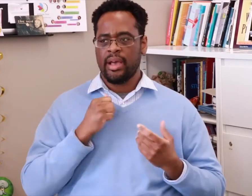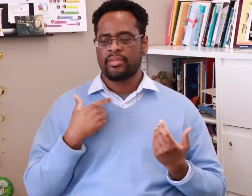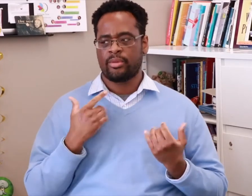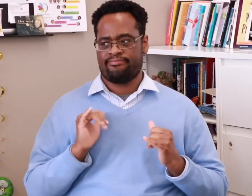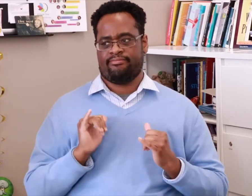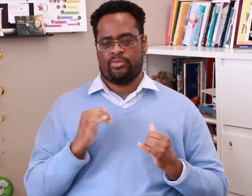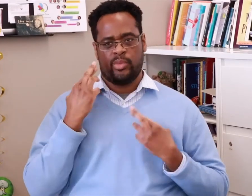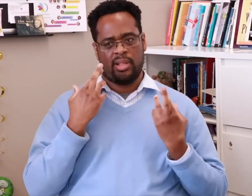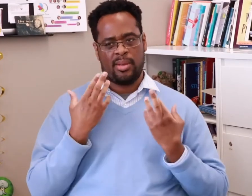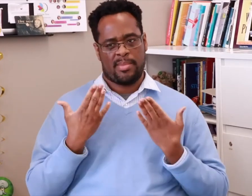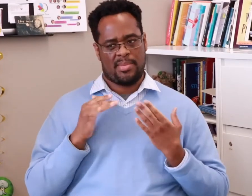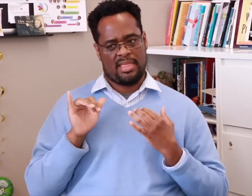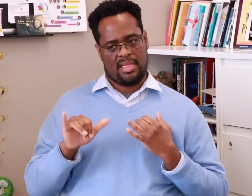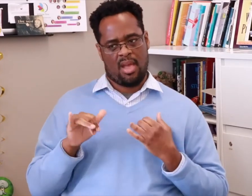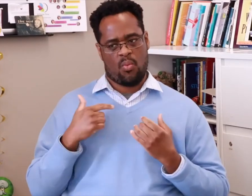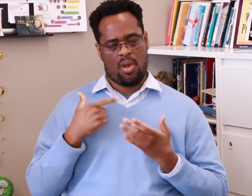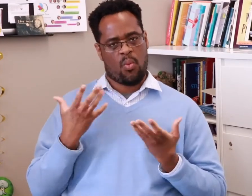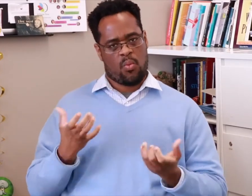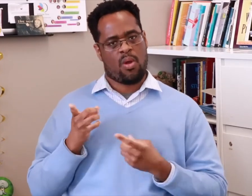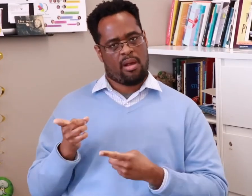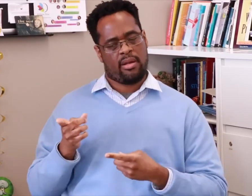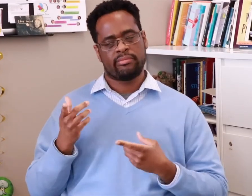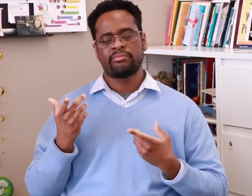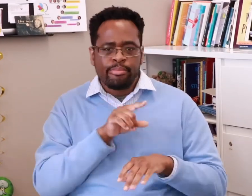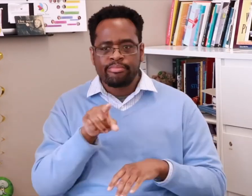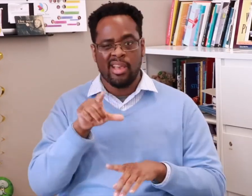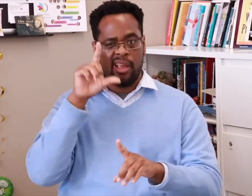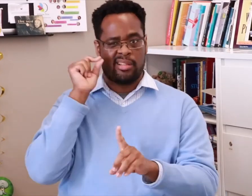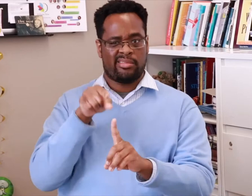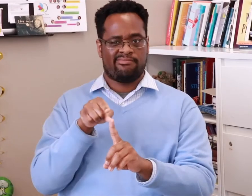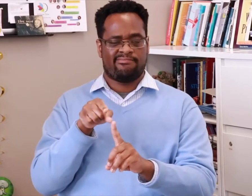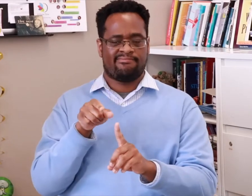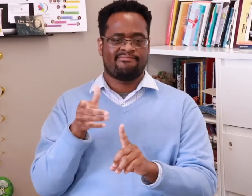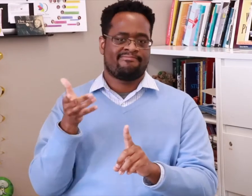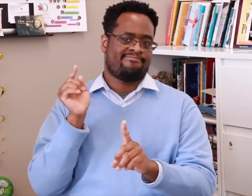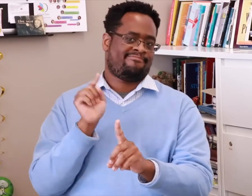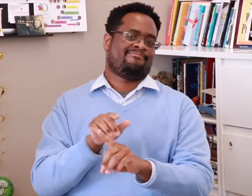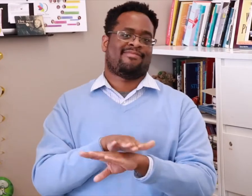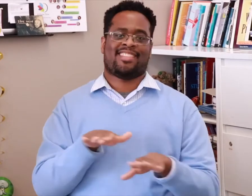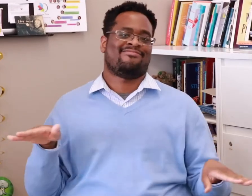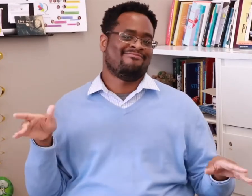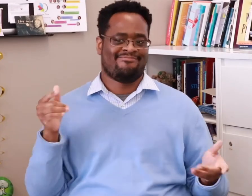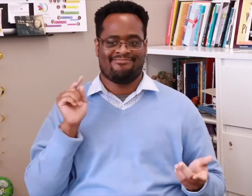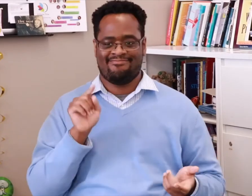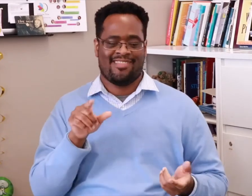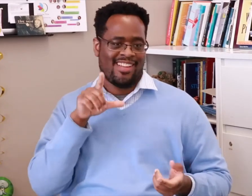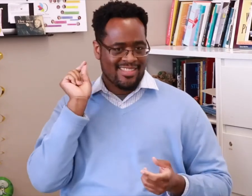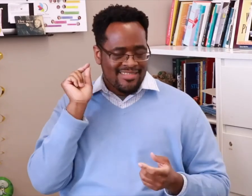So then I thought, “Well, maybe this was what I truly wanted?” So that meant Gallaudet University was the place to be.